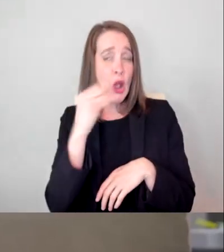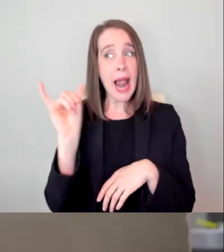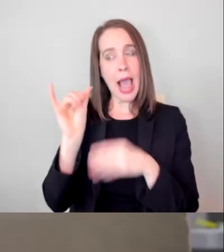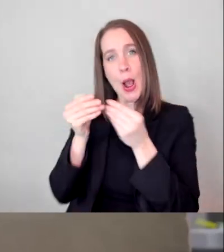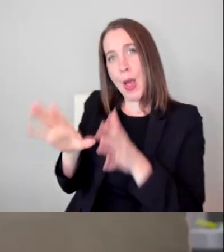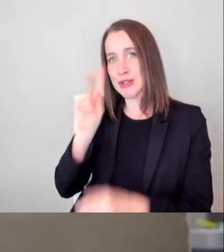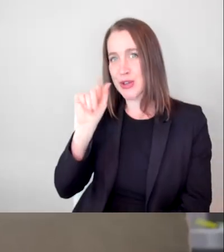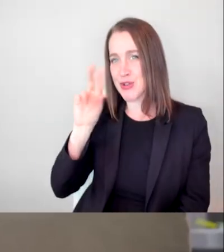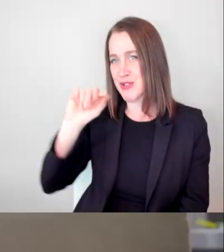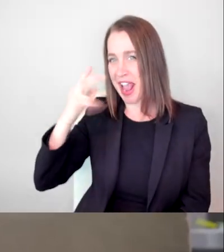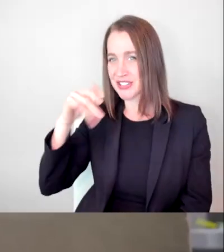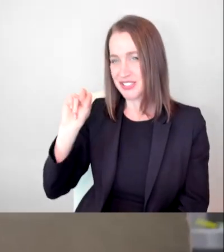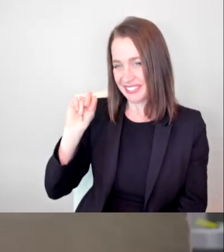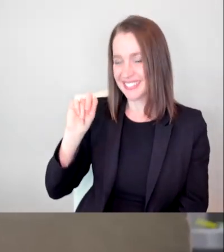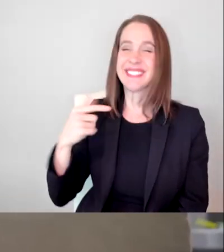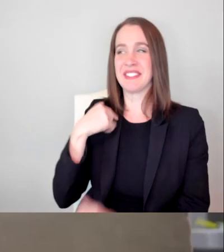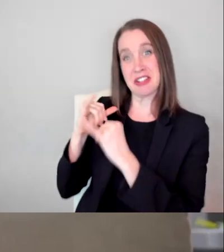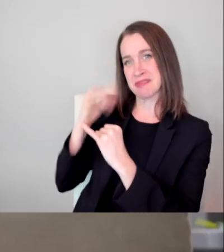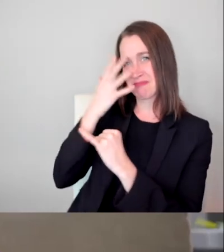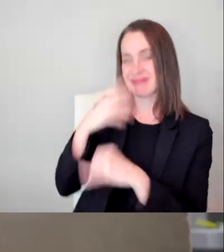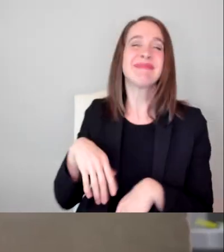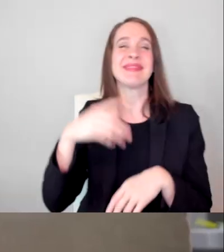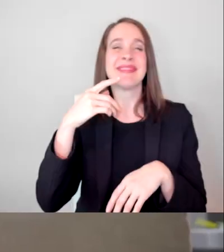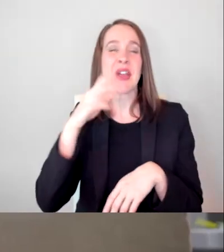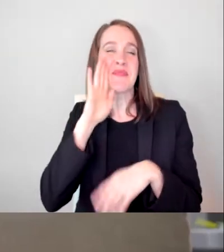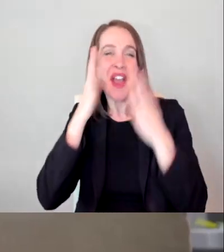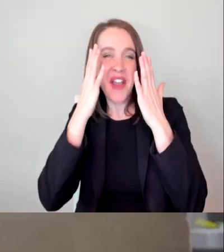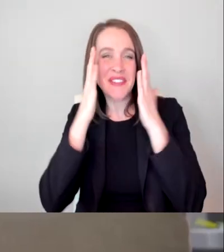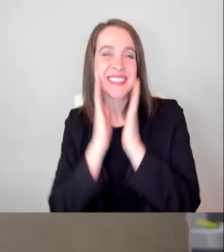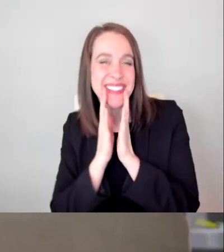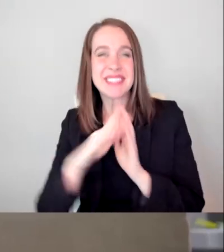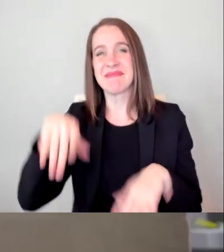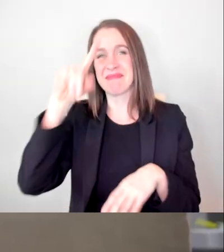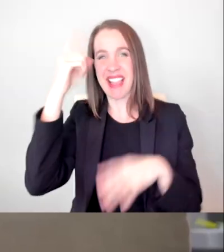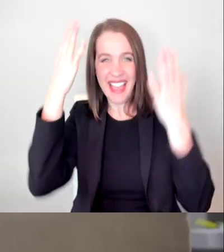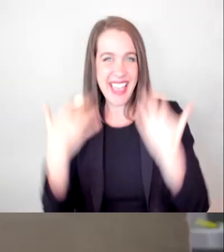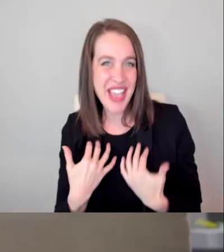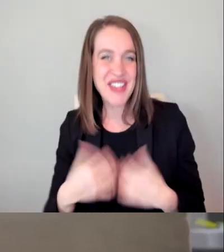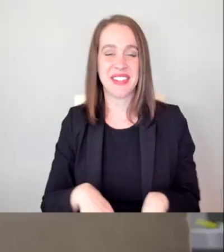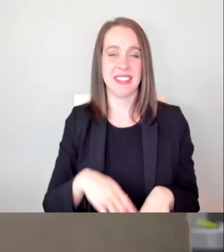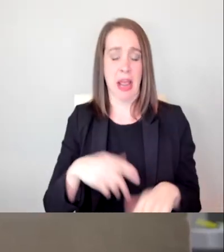I have cinnamon skin, long black hair, and I'm wearing a Prince Purple Rain Calvin Klein